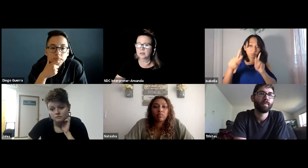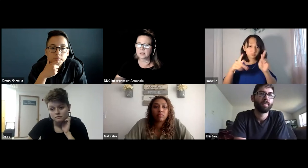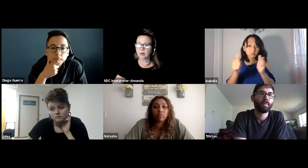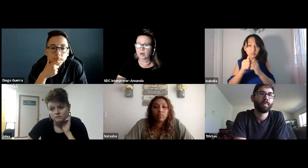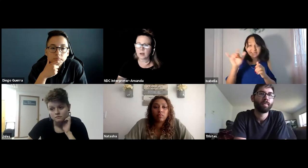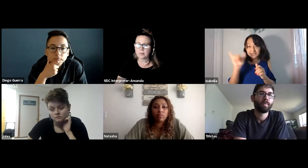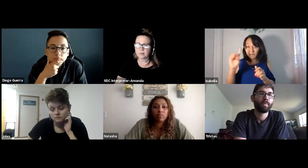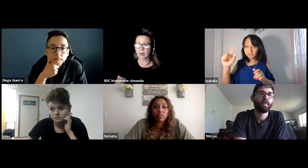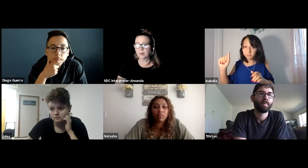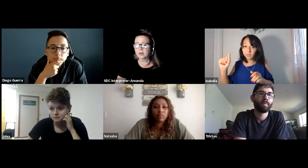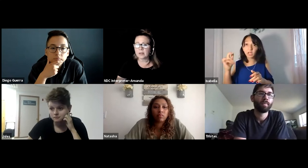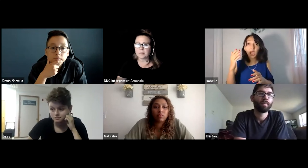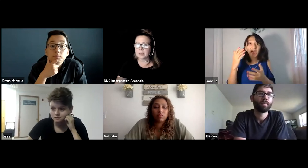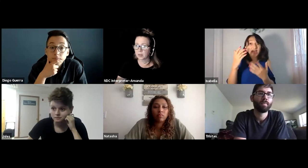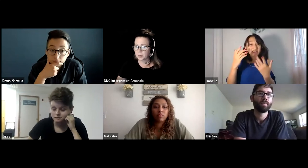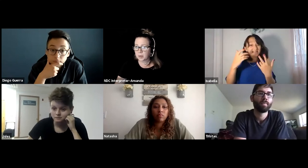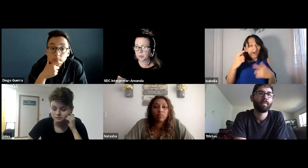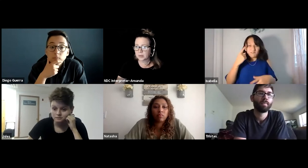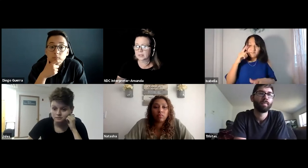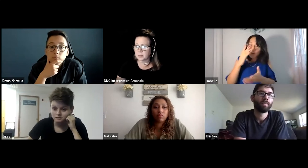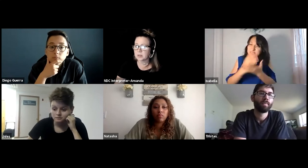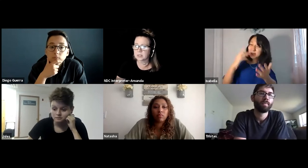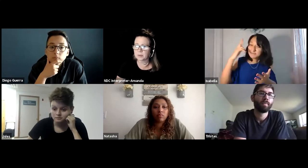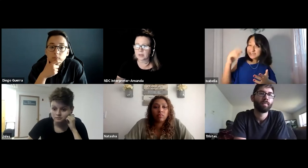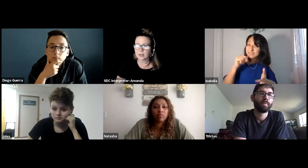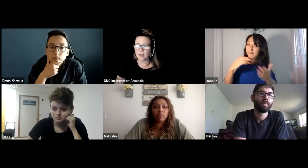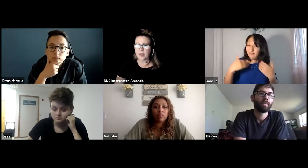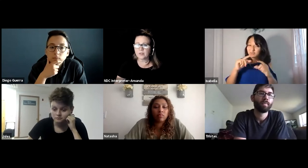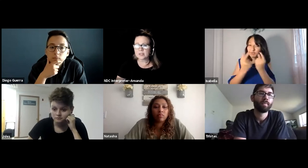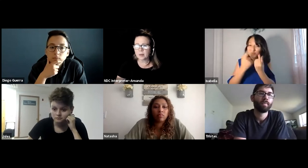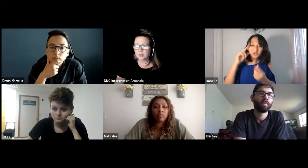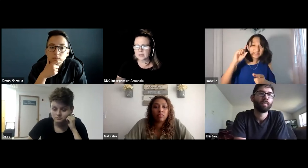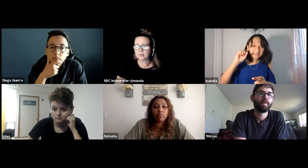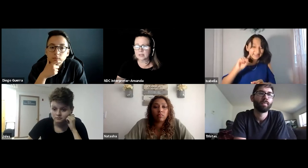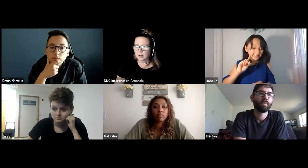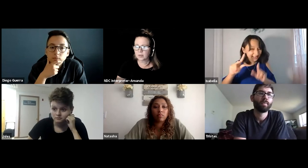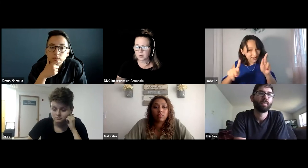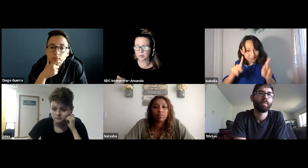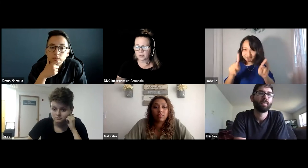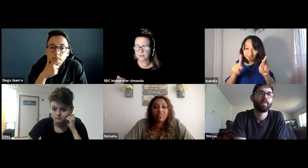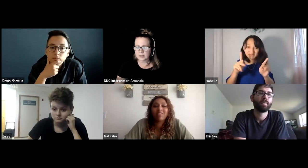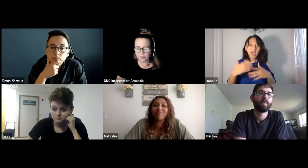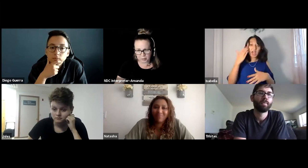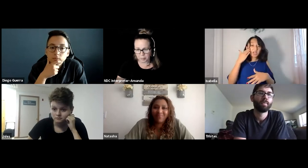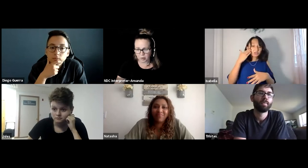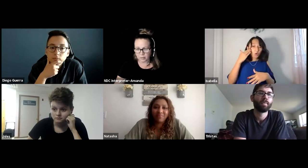So that way you can meet other people with a similar disability and for some reason they don't have a group for Deaf people.